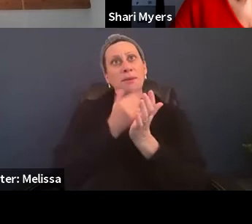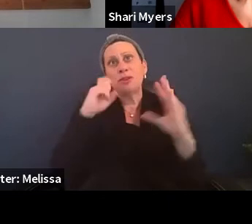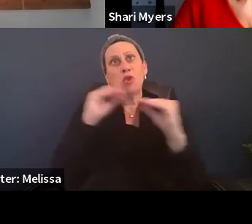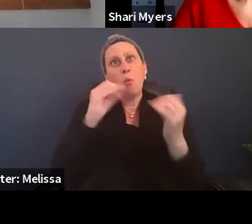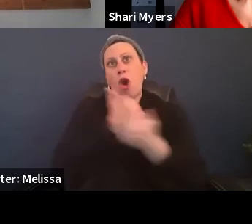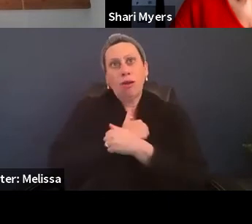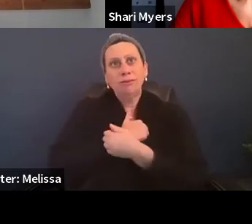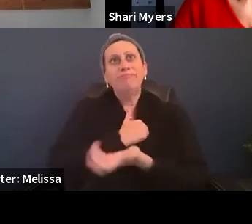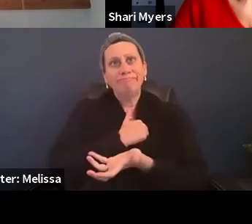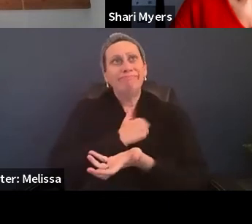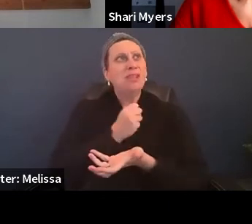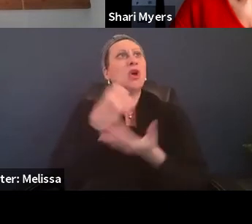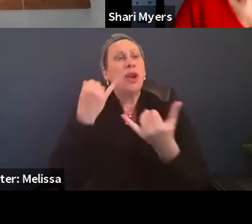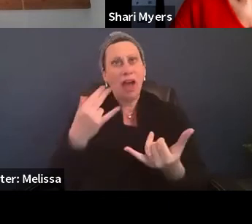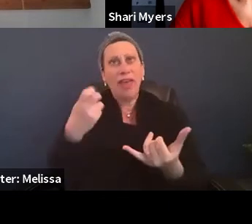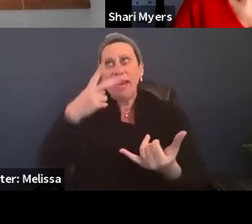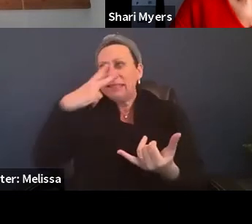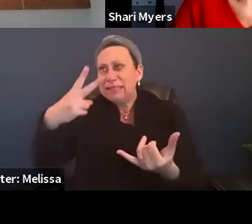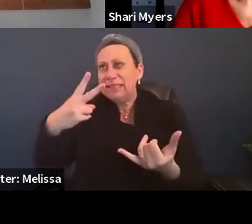and kindness behind the mask.